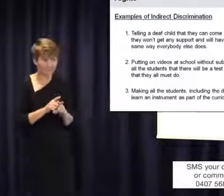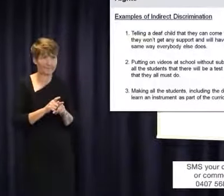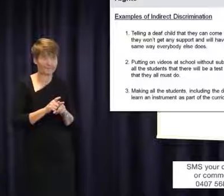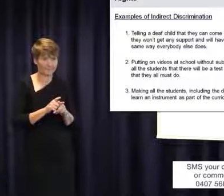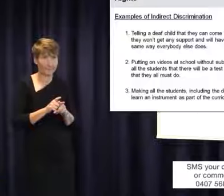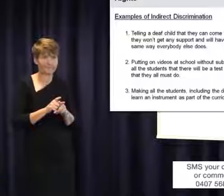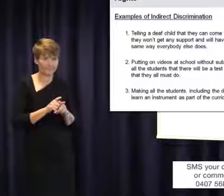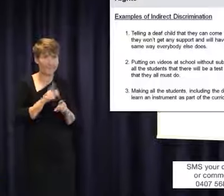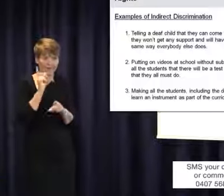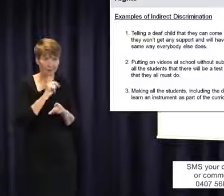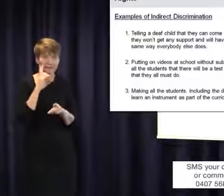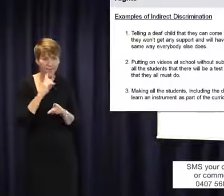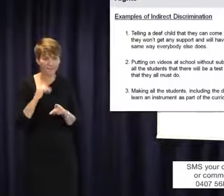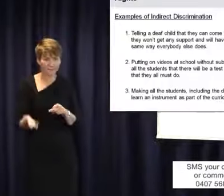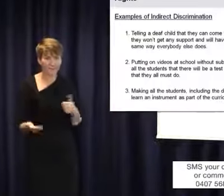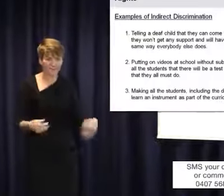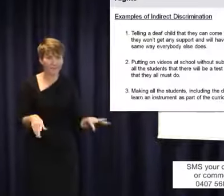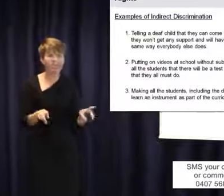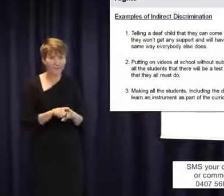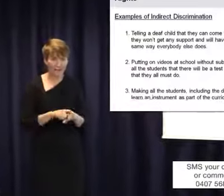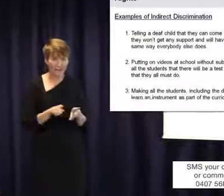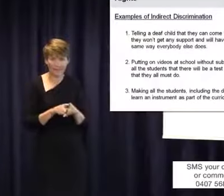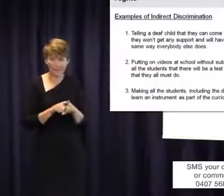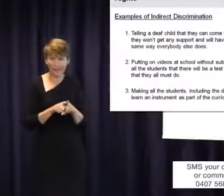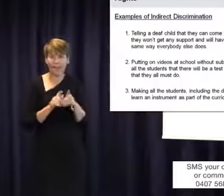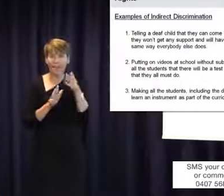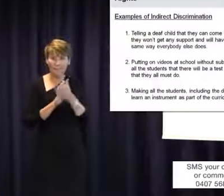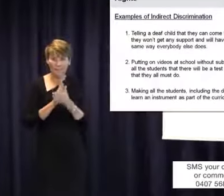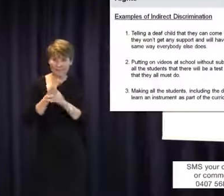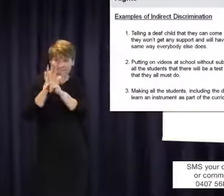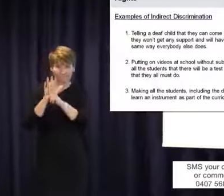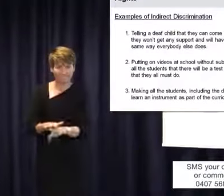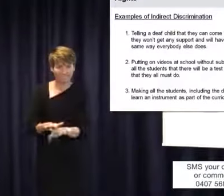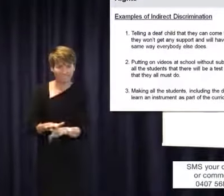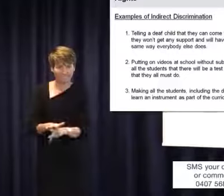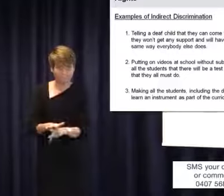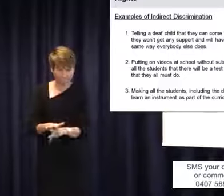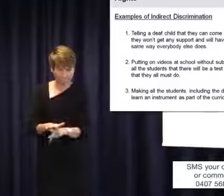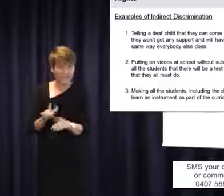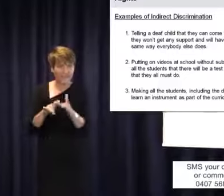for what it's worth, is it's imposing a practice or a requirement on somebody that they just